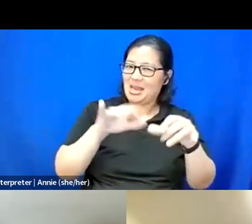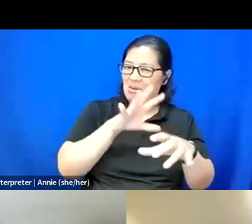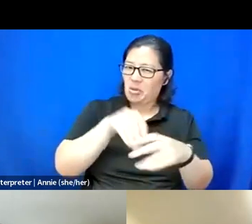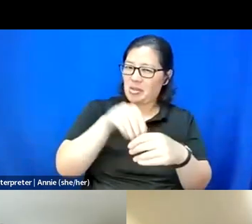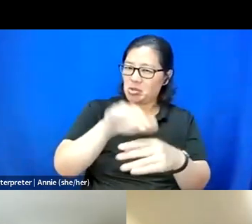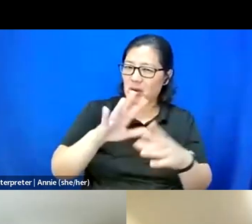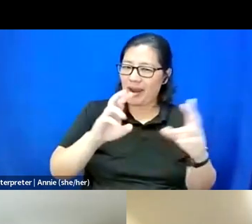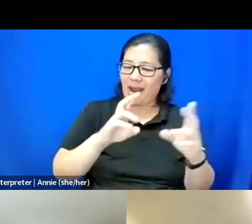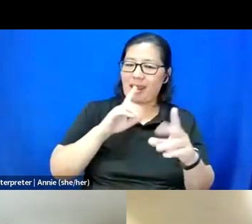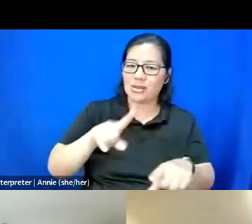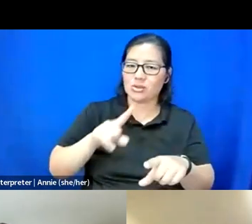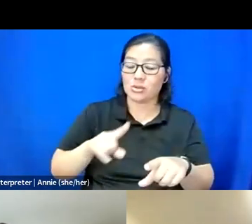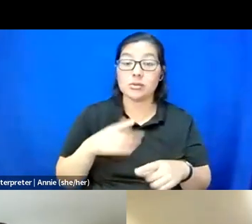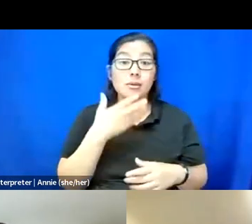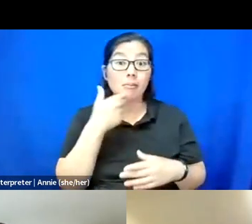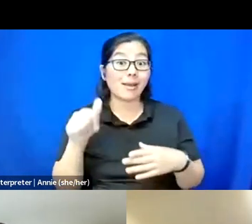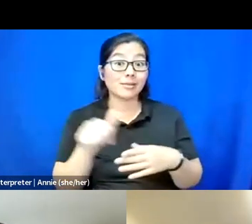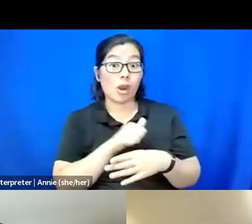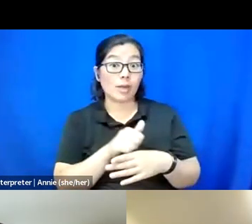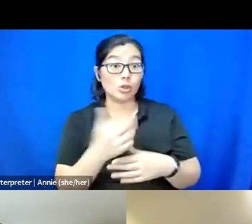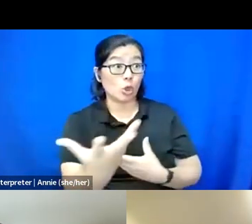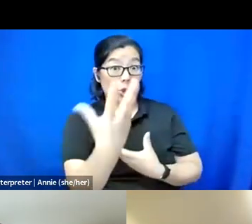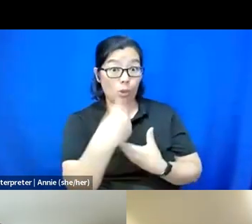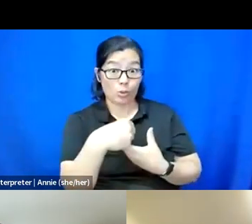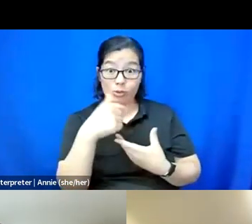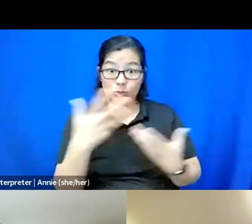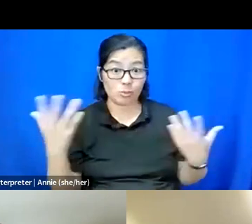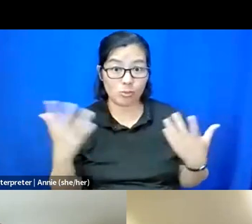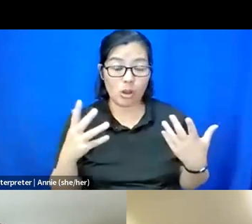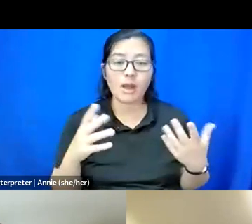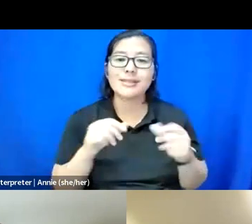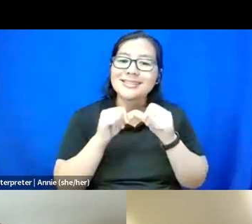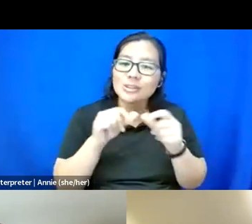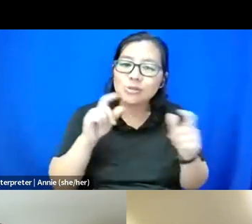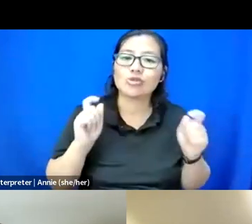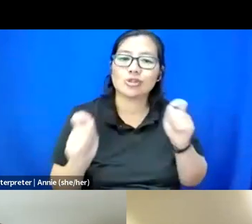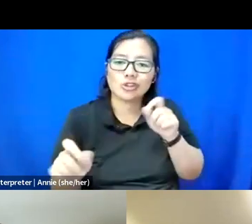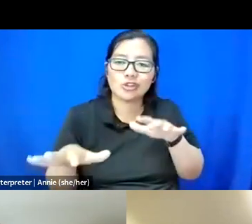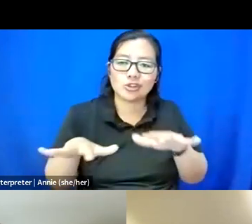that a best practice to inclusion is to continually evolve and shift to meet everyone's needs.